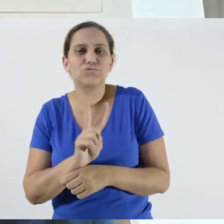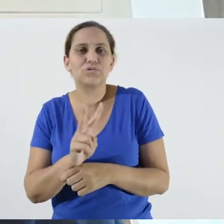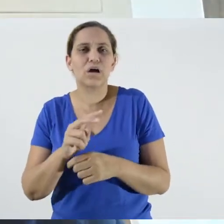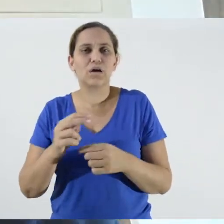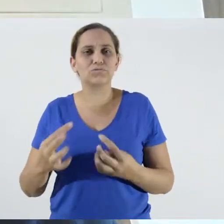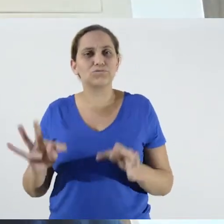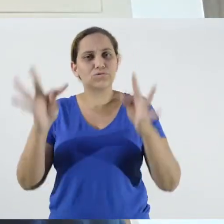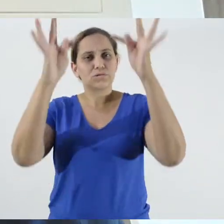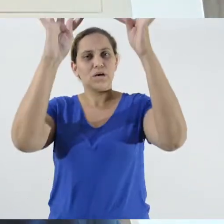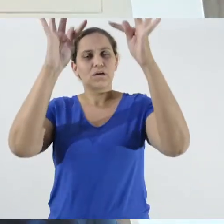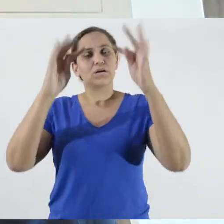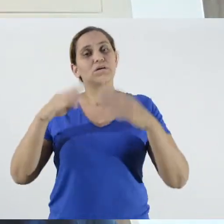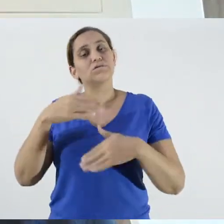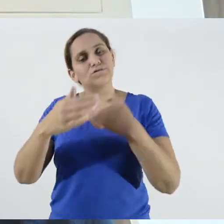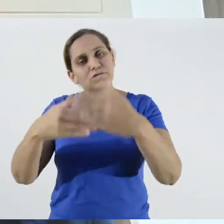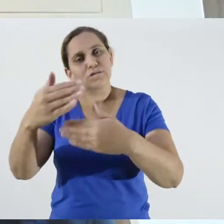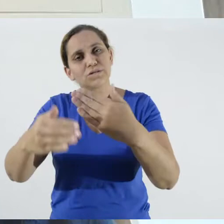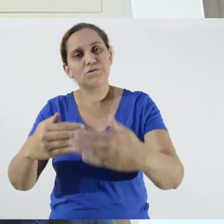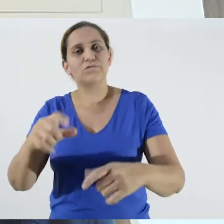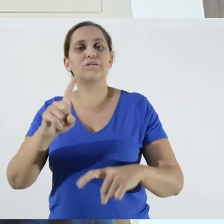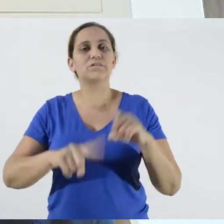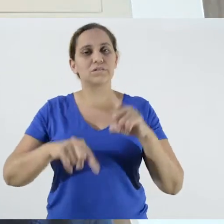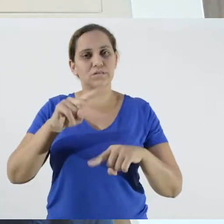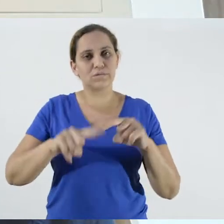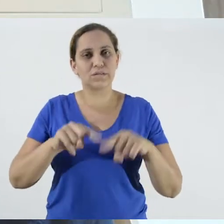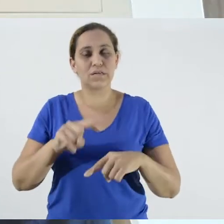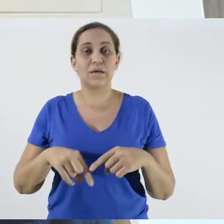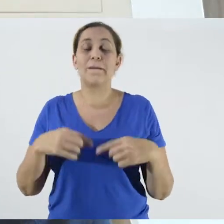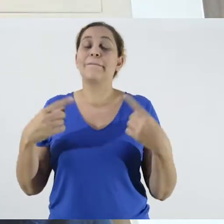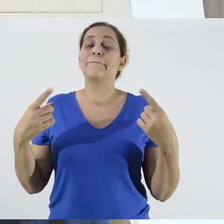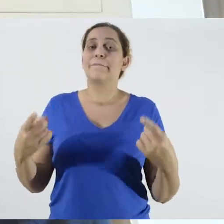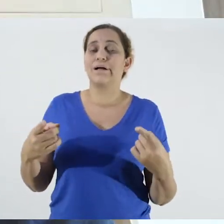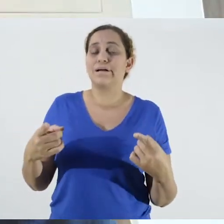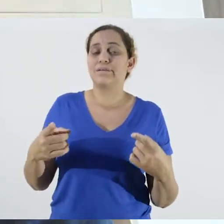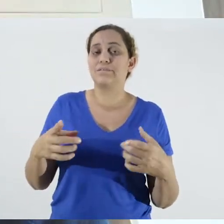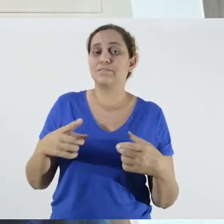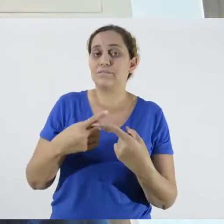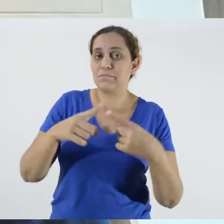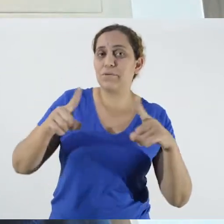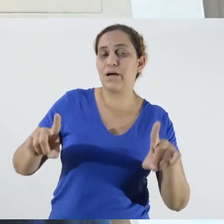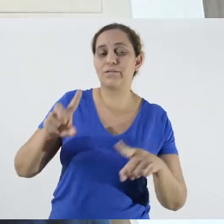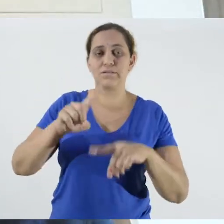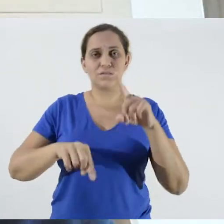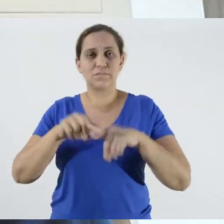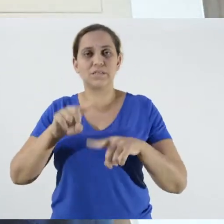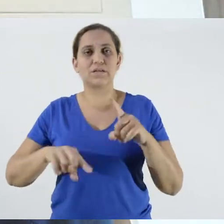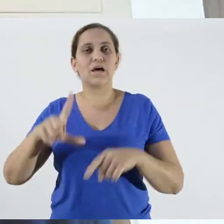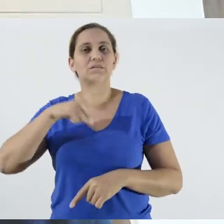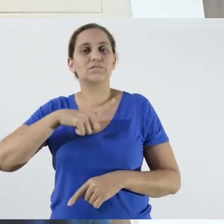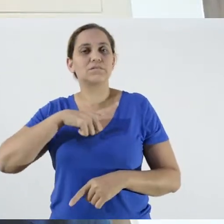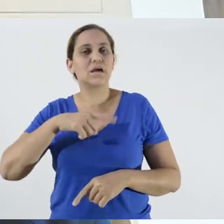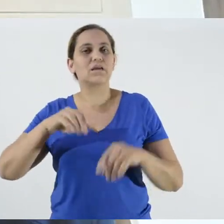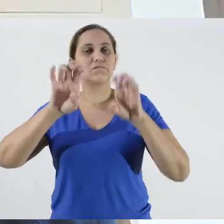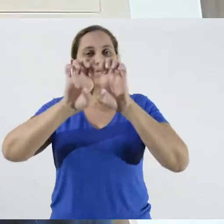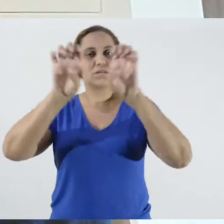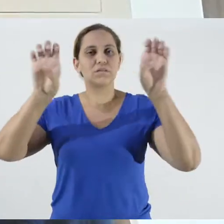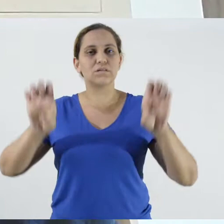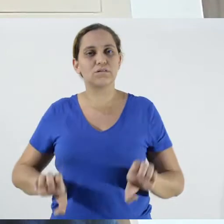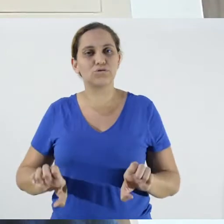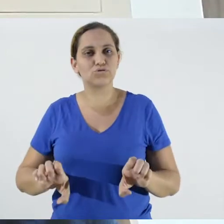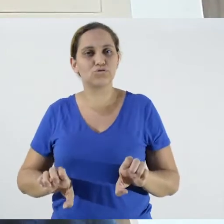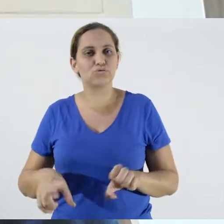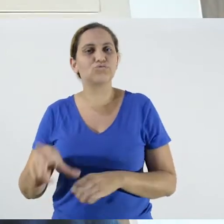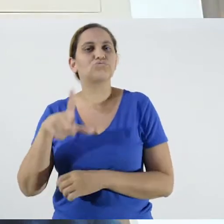Basically, these materials have some structures in common.